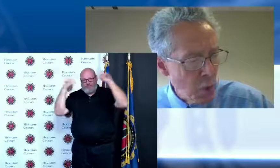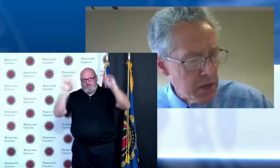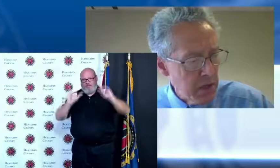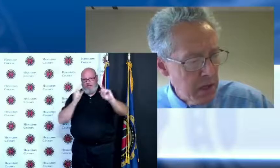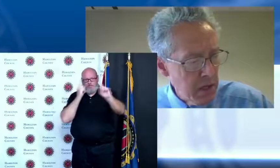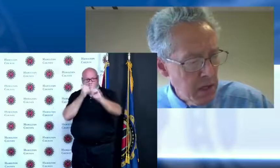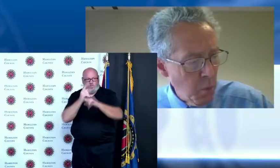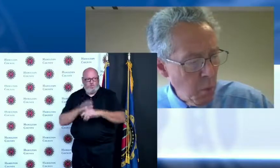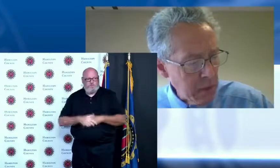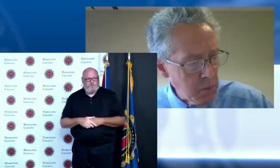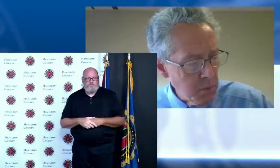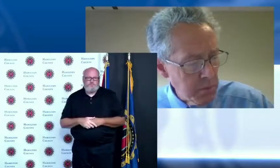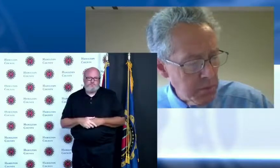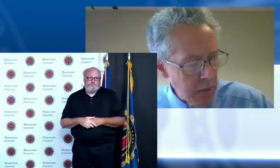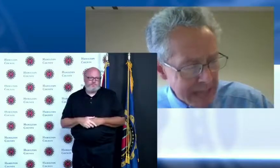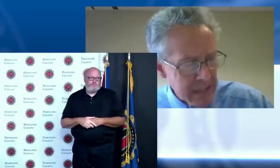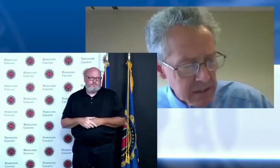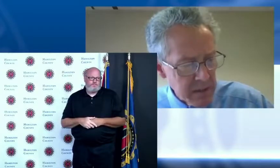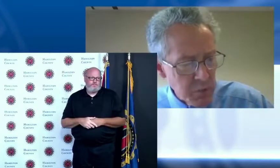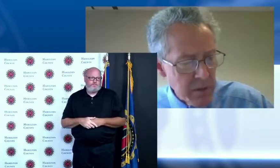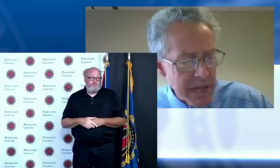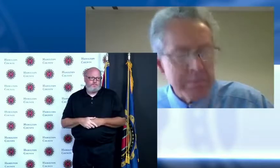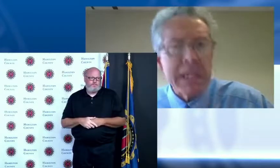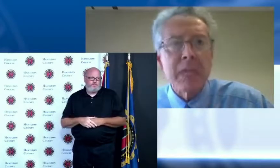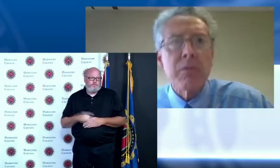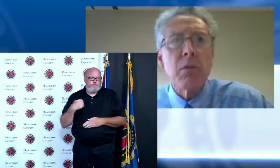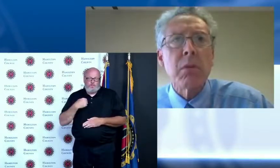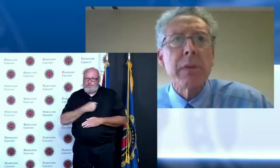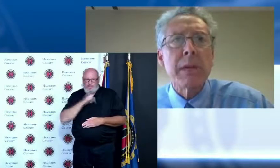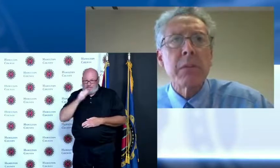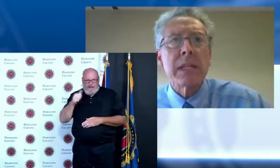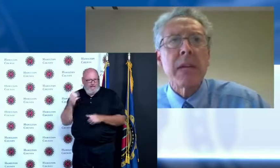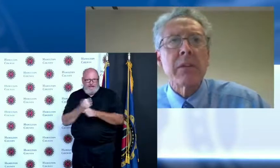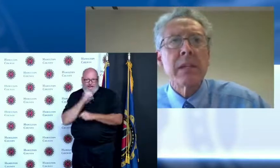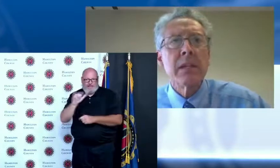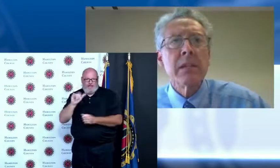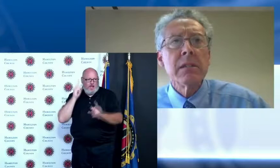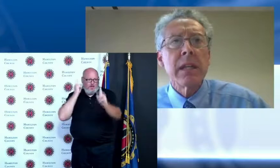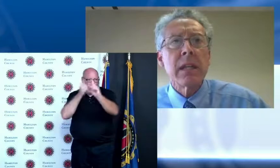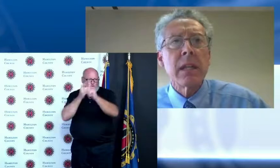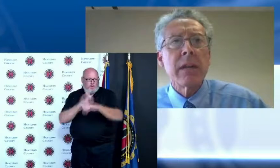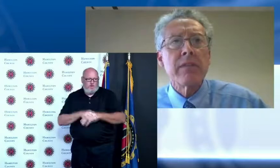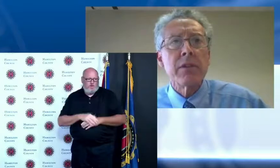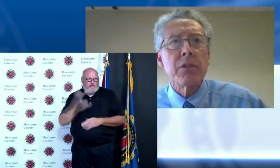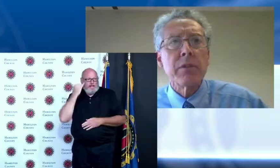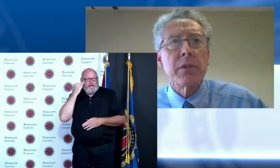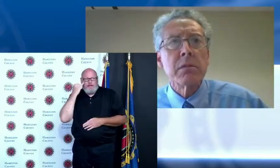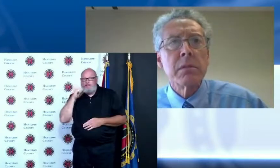short what practically will that mean for Hamilton County daily life in your view